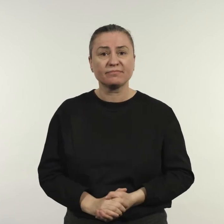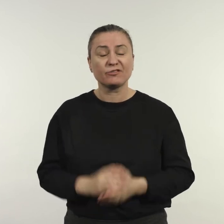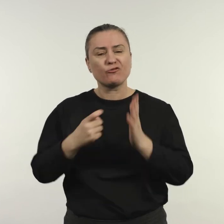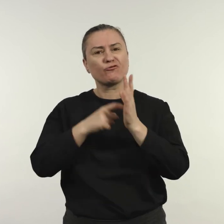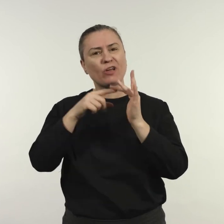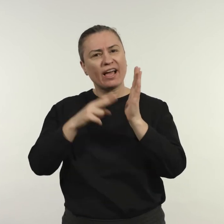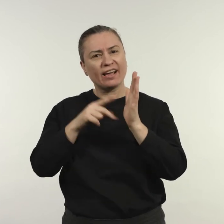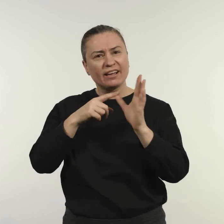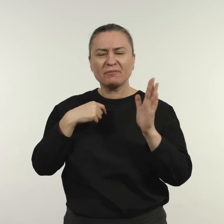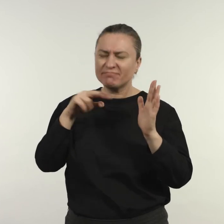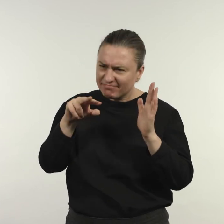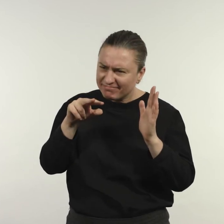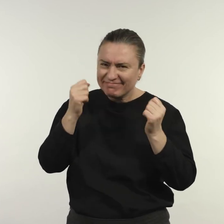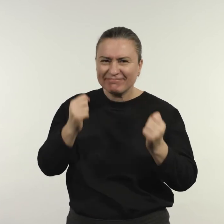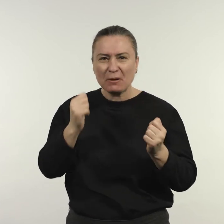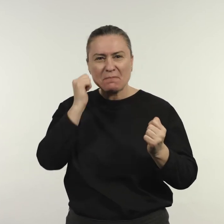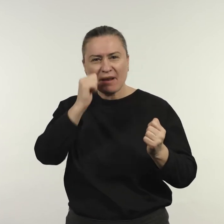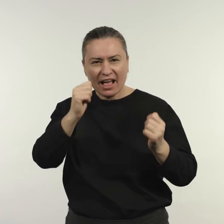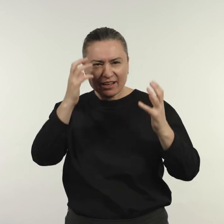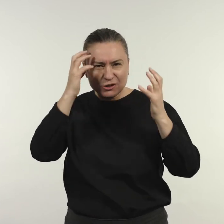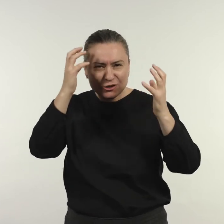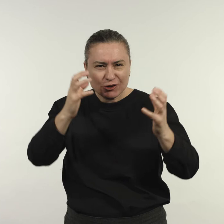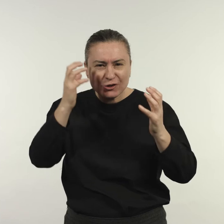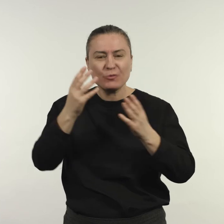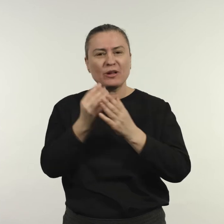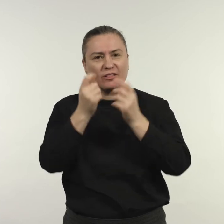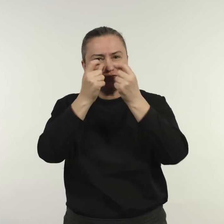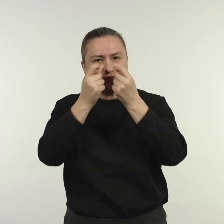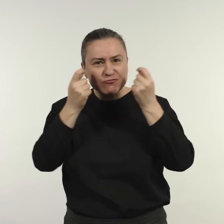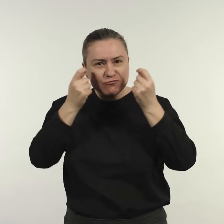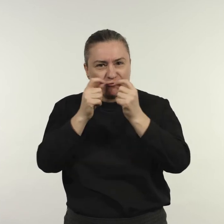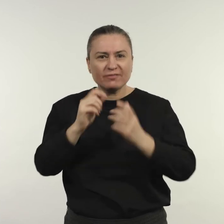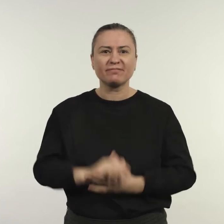Raina stood out with her jet-black curly hair and kohl-lined eyes.